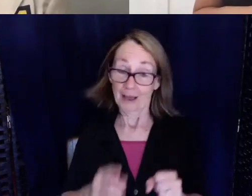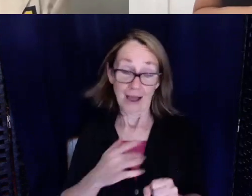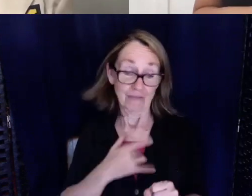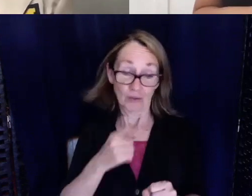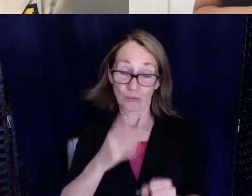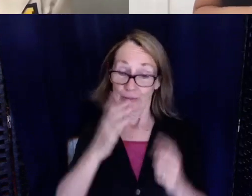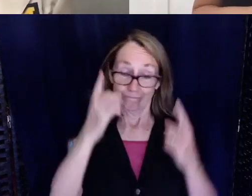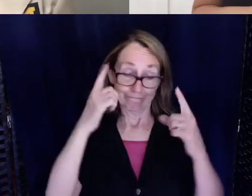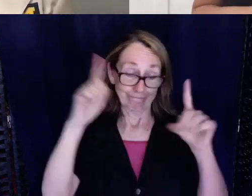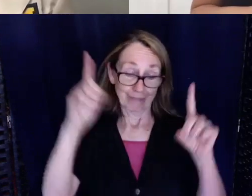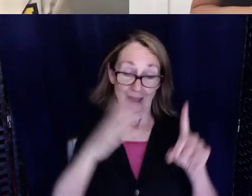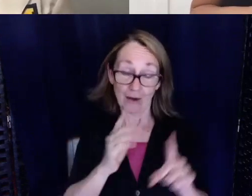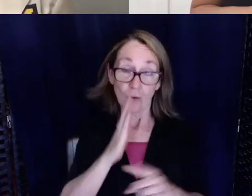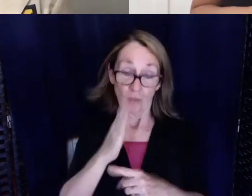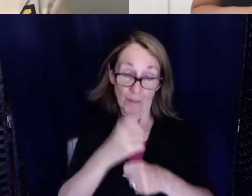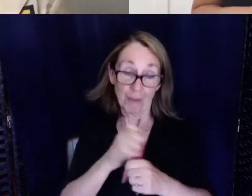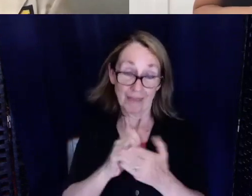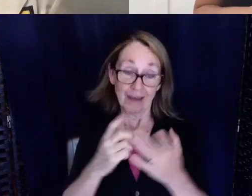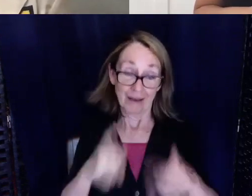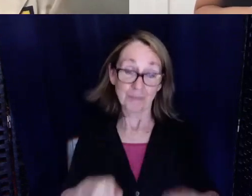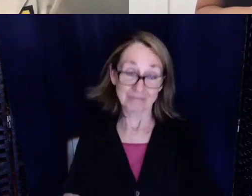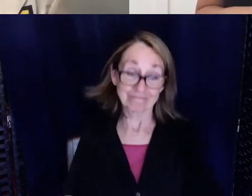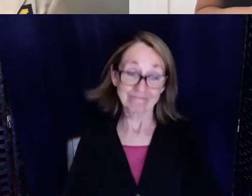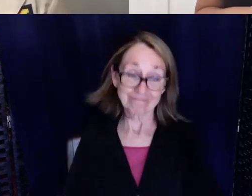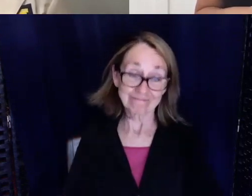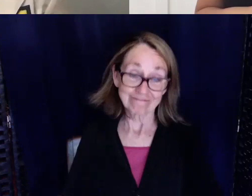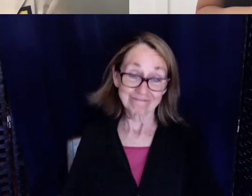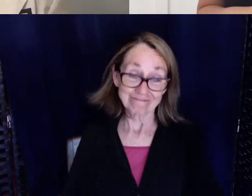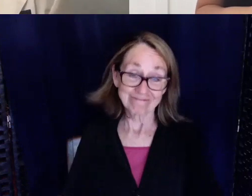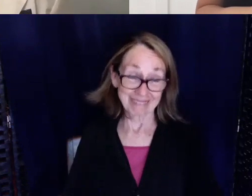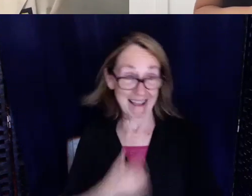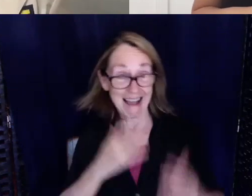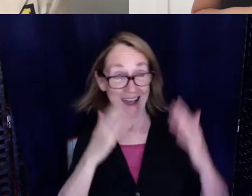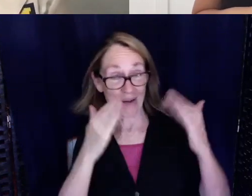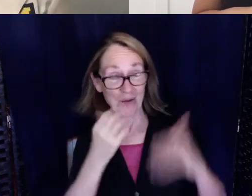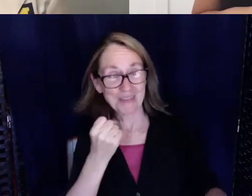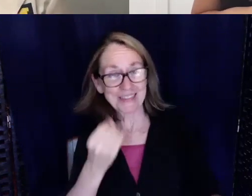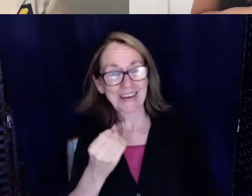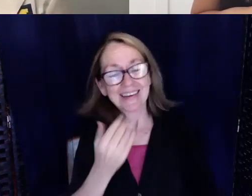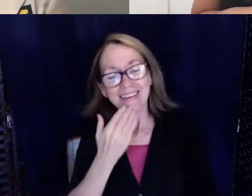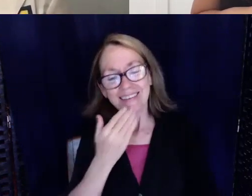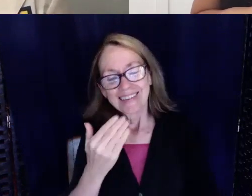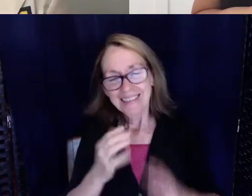and you'll actually make that happen. Thank you so much Sarah for your